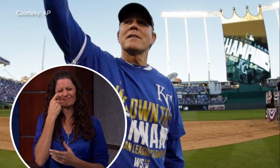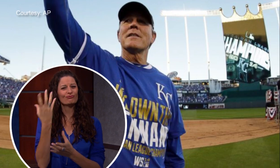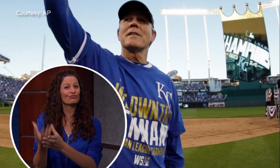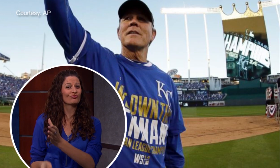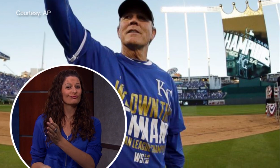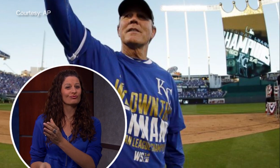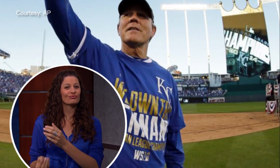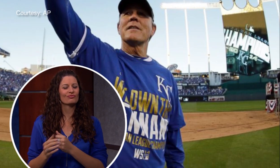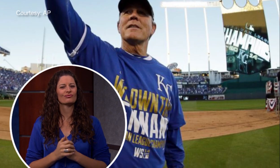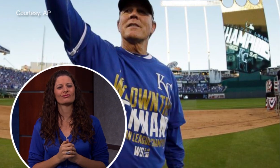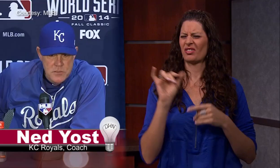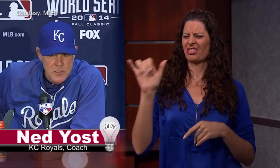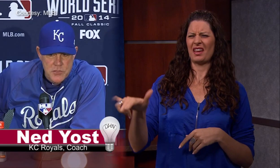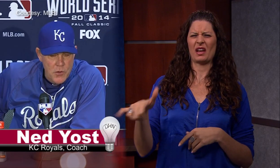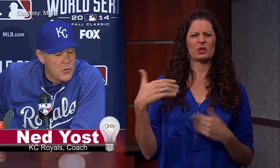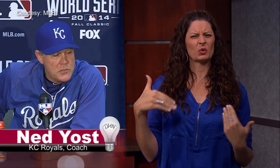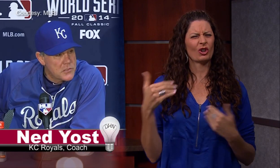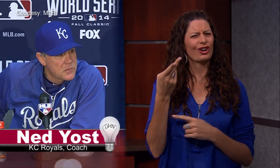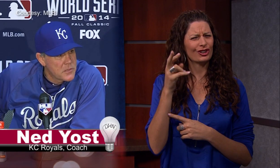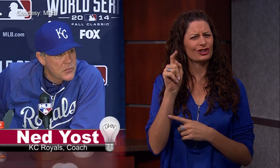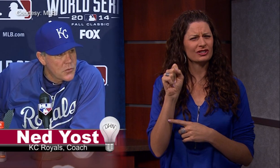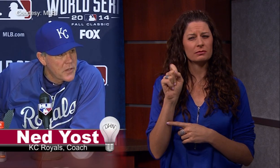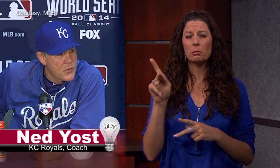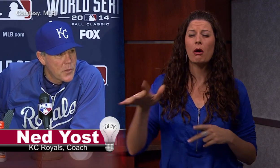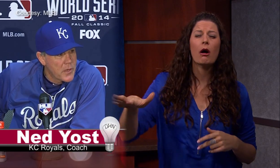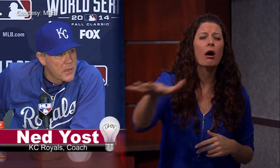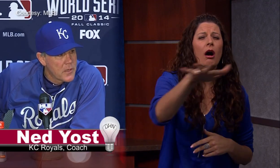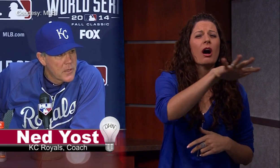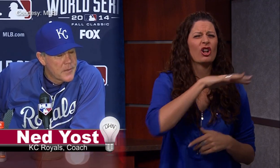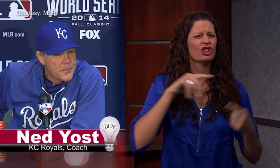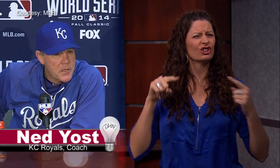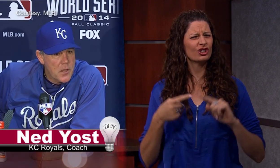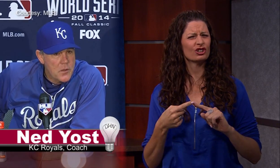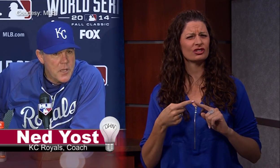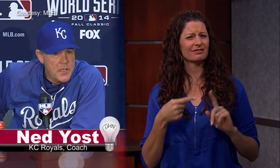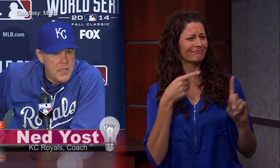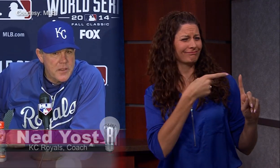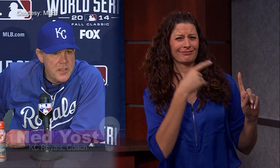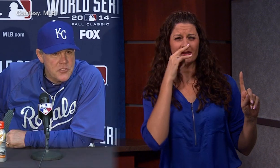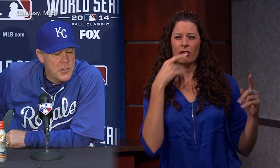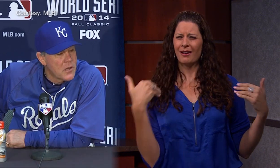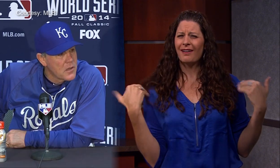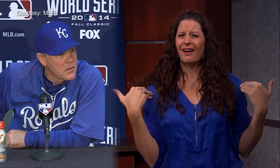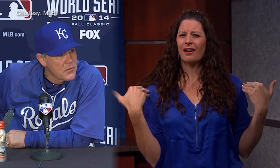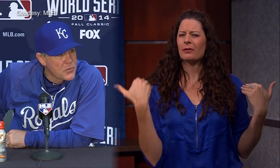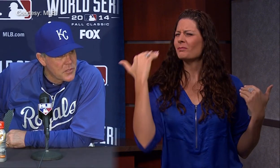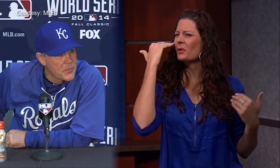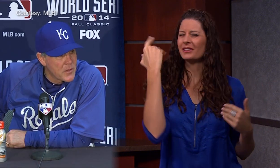Ned Yost: “This hurts, this hurts everybody. You know, a kid this young, for something